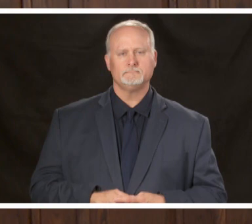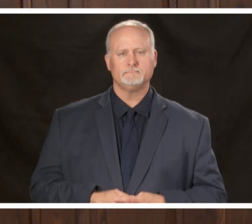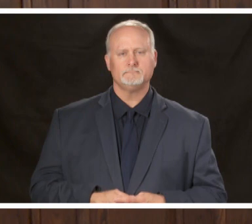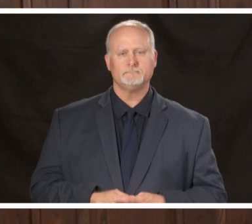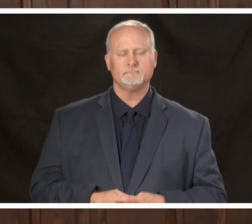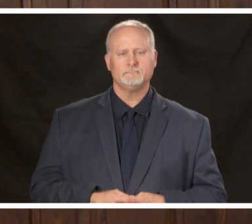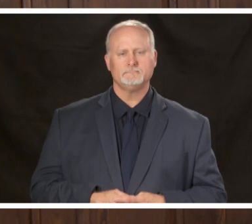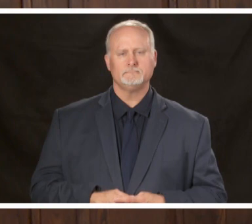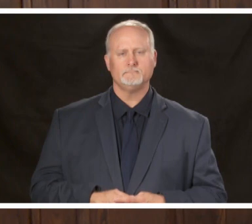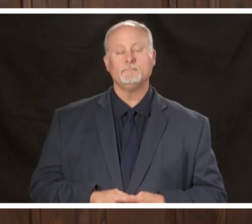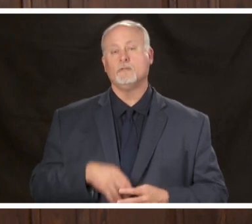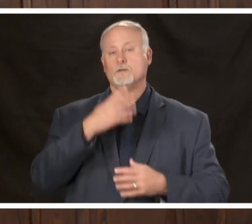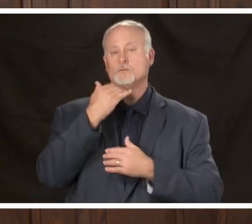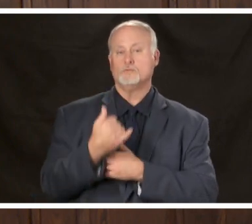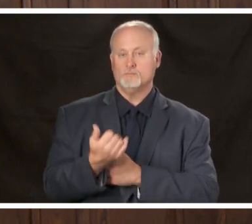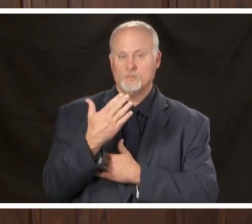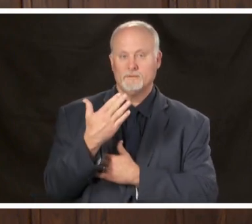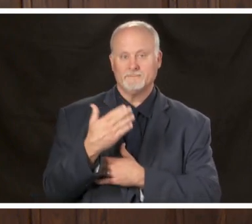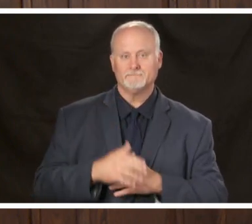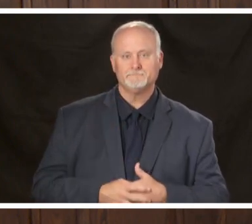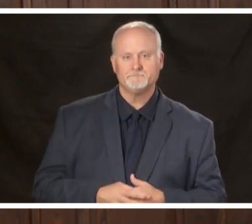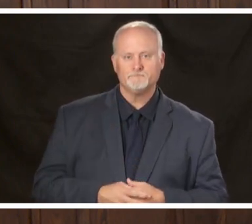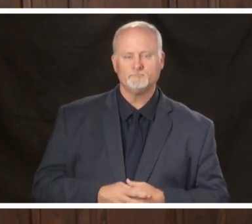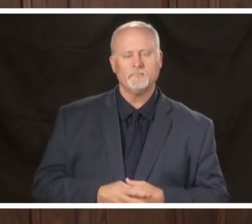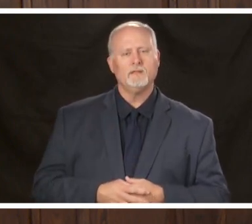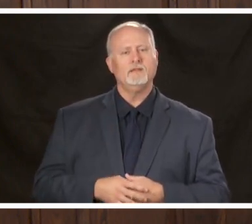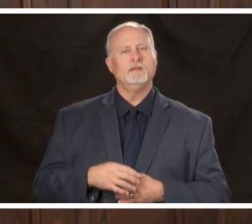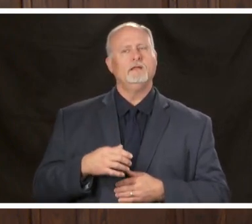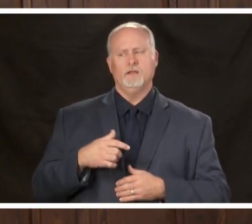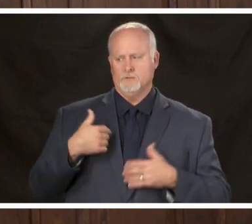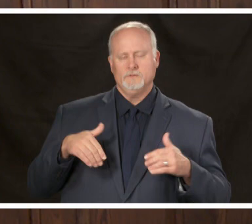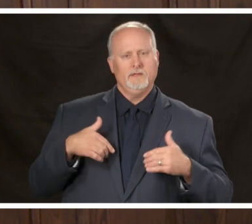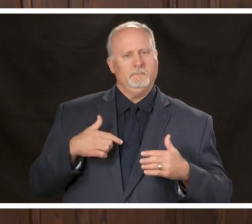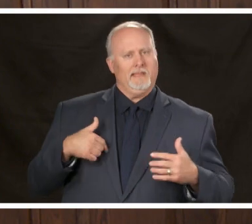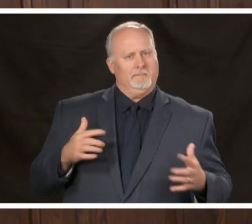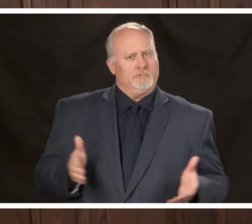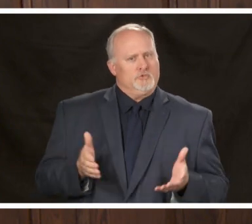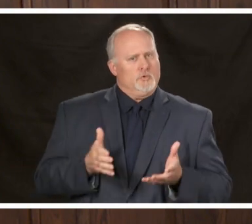good morning I'm encouraged by the progress that we're making in our